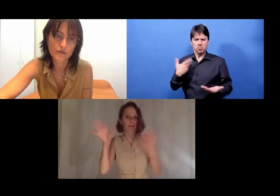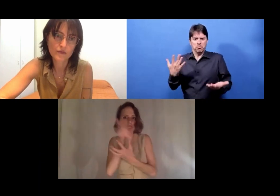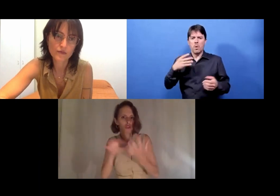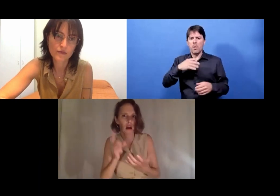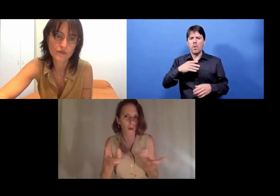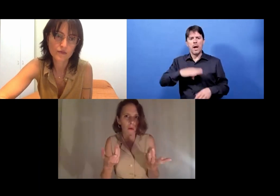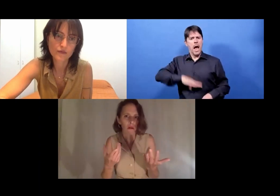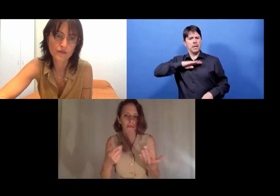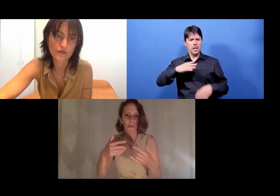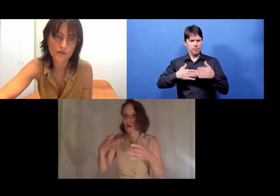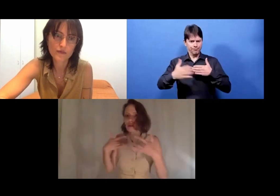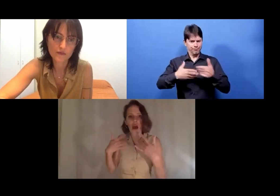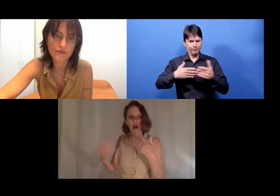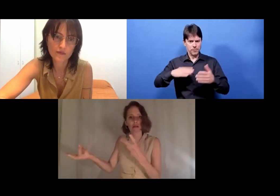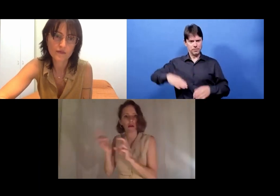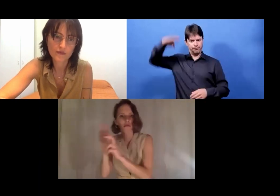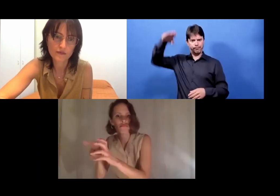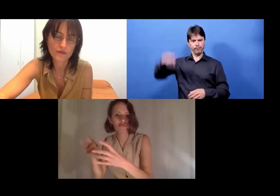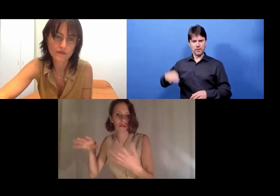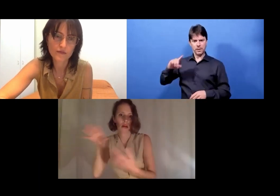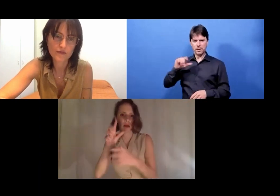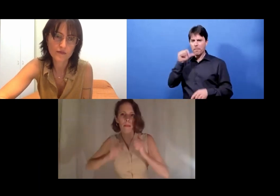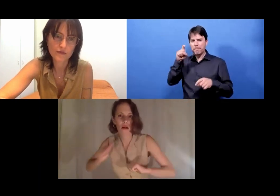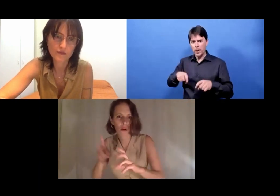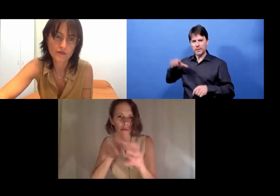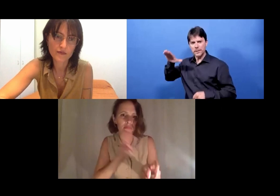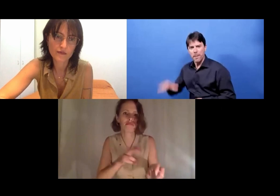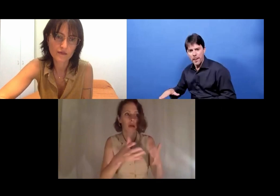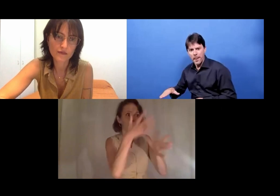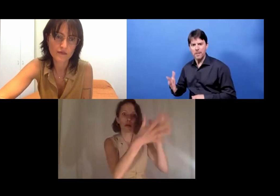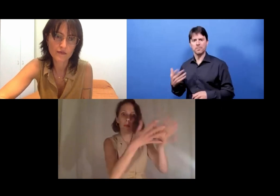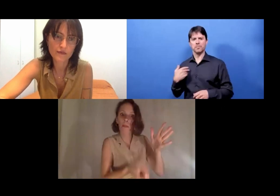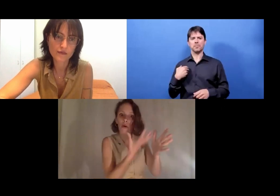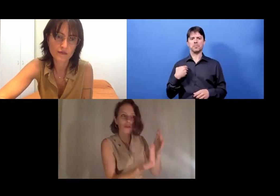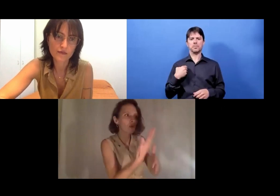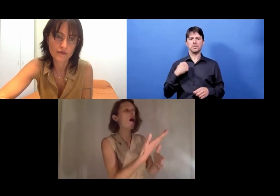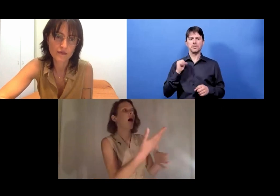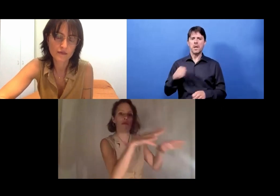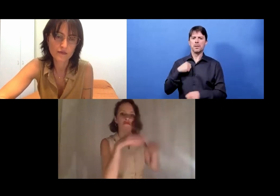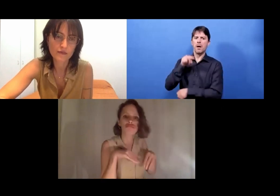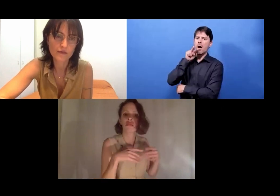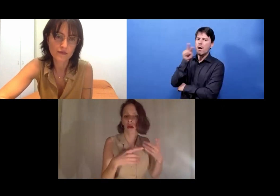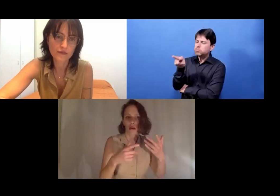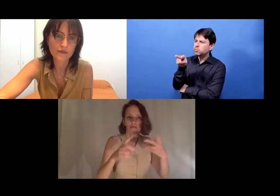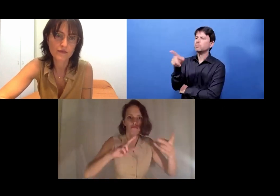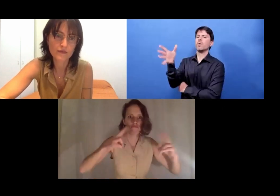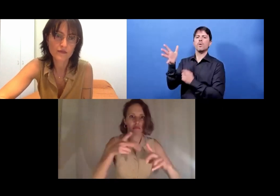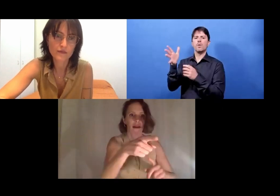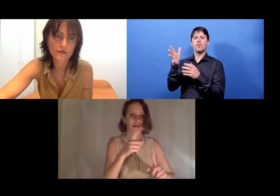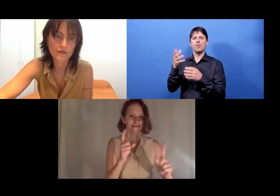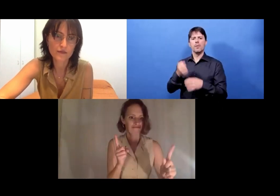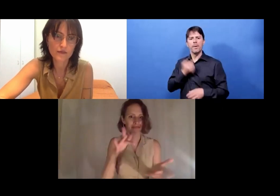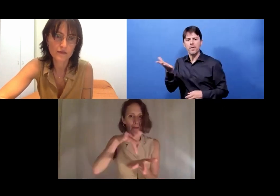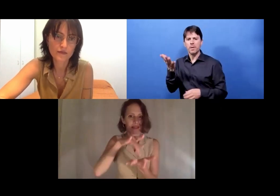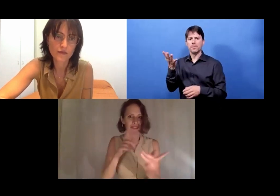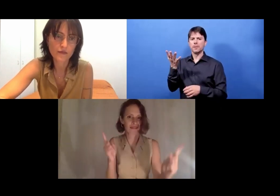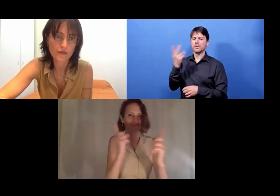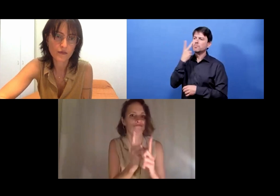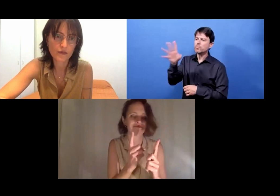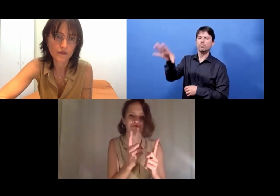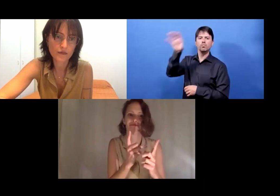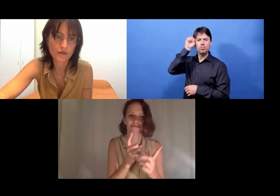My career has also been a to and fro between different genres and disciplines. Sign language, poetry, dance.